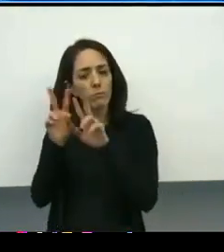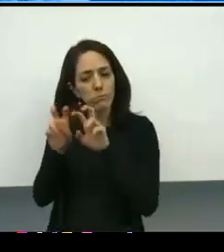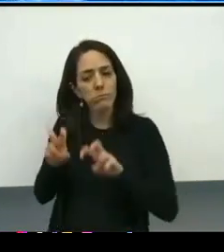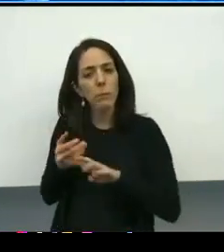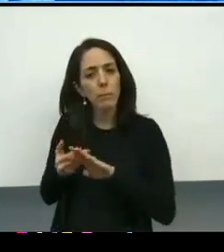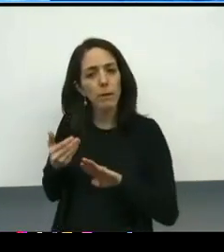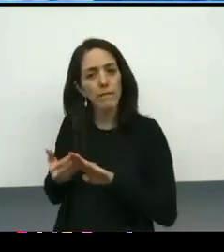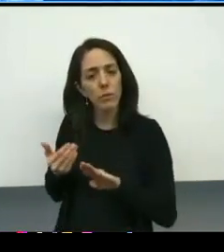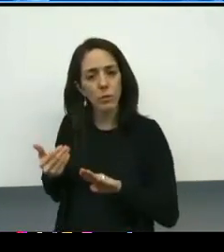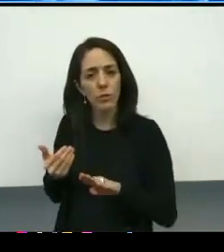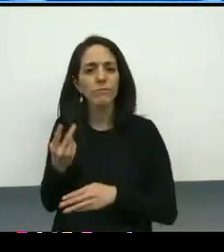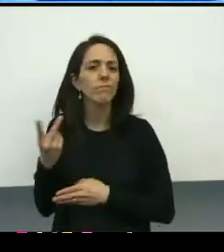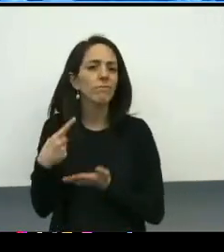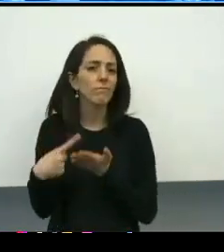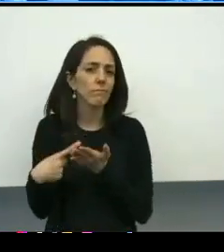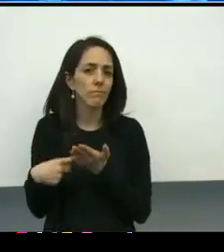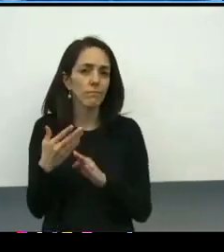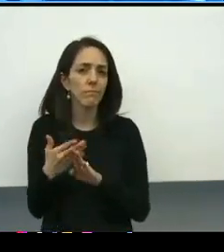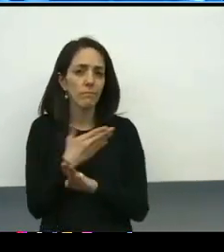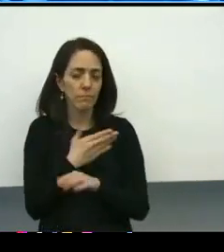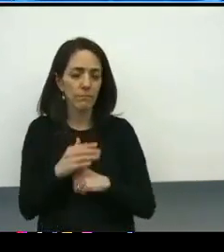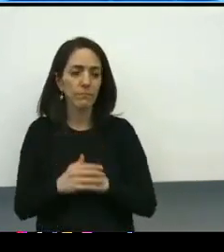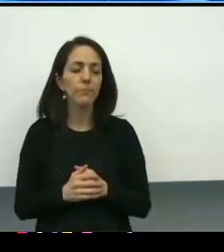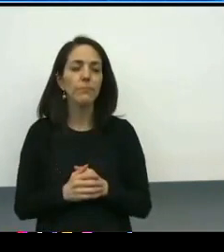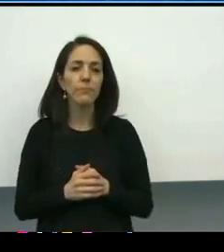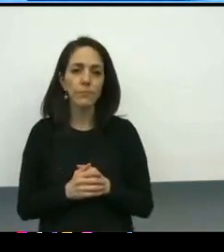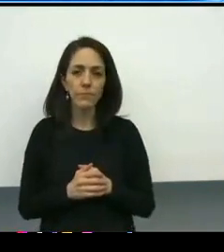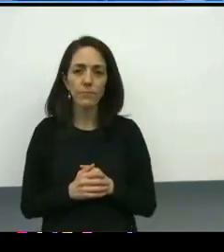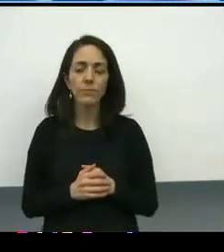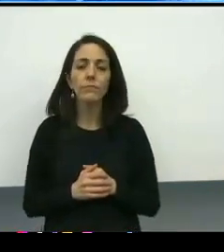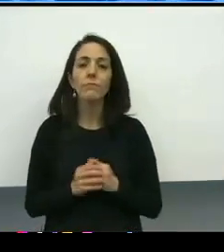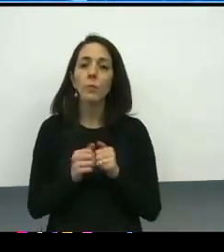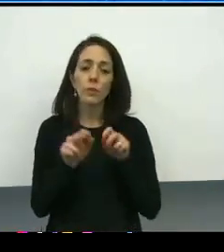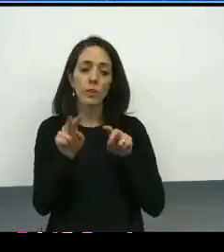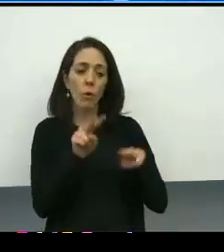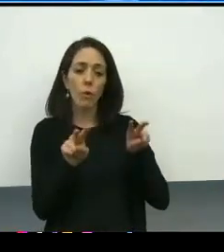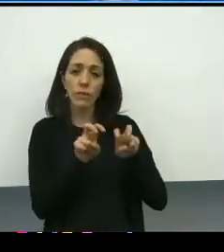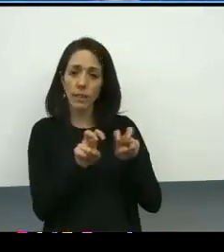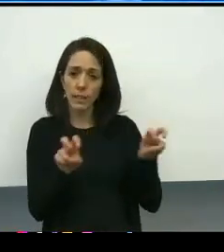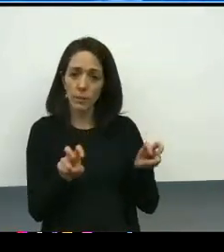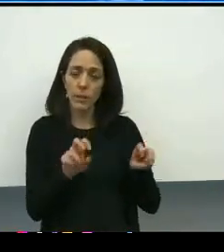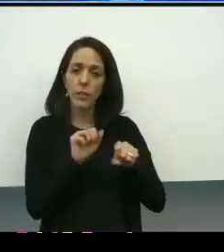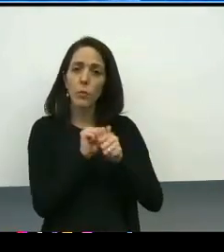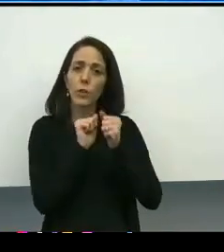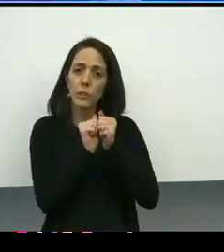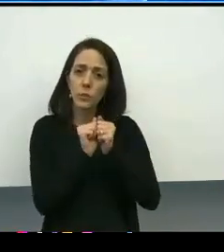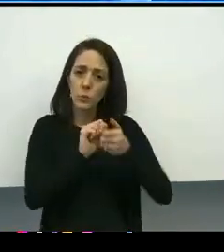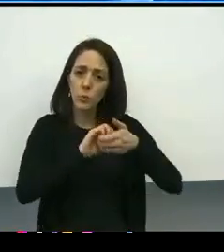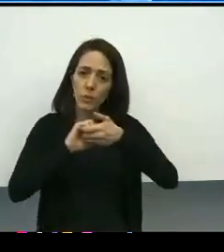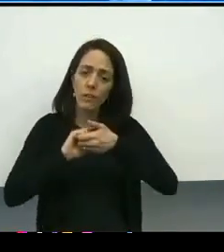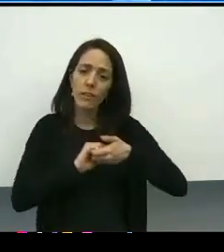in the context of the oversight committee in working in collaboration and really in partnership